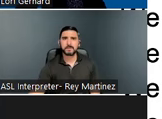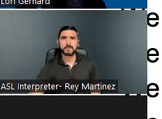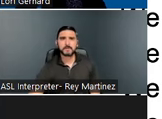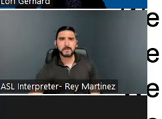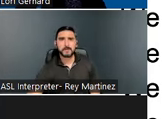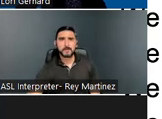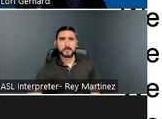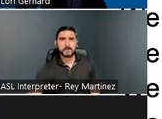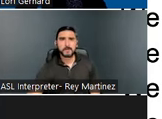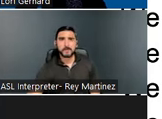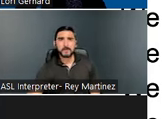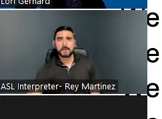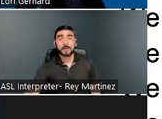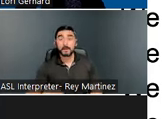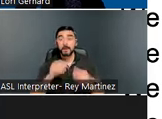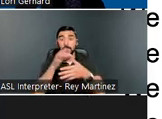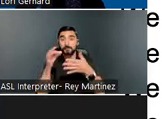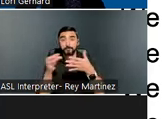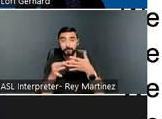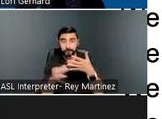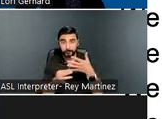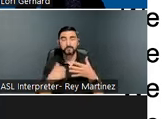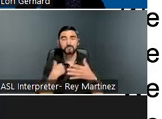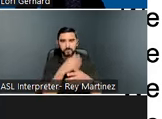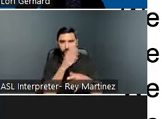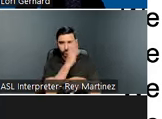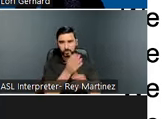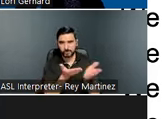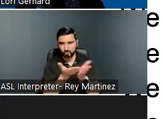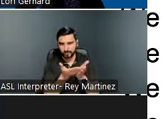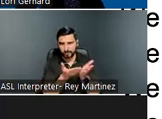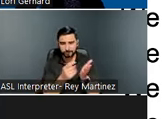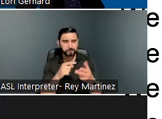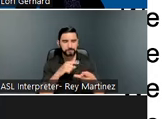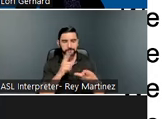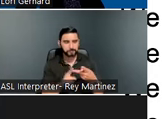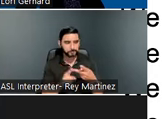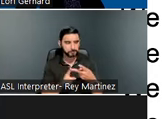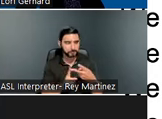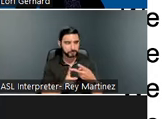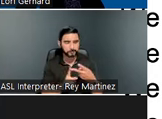are: We provide direct services and supports to individuals with TBI. We partner with agencies